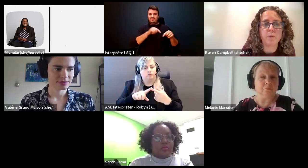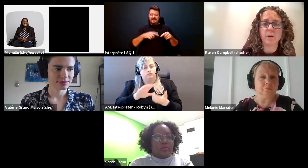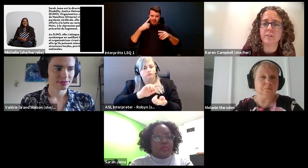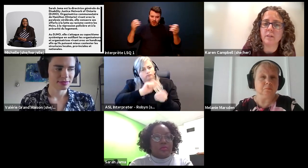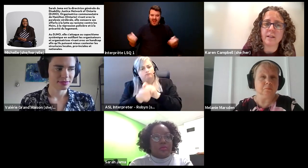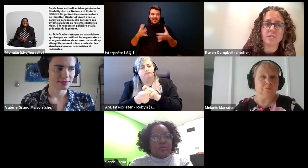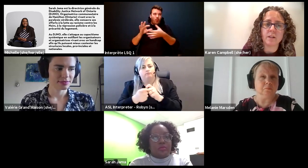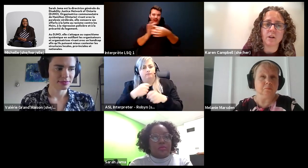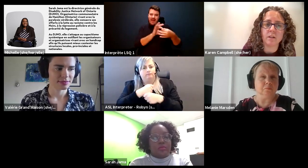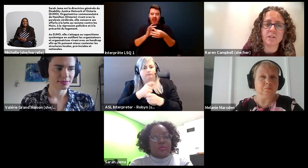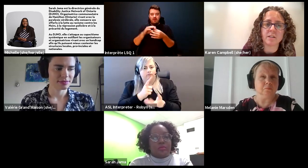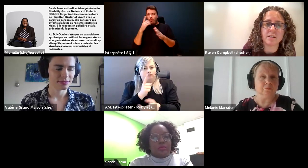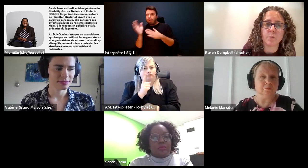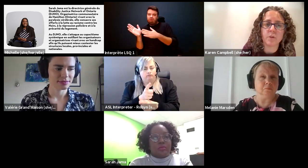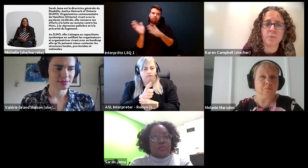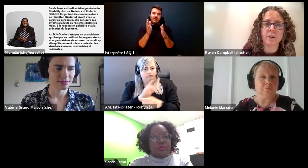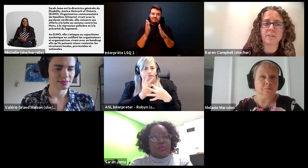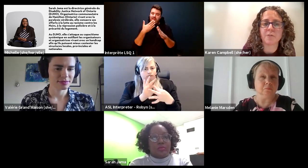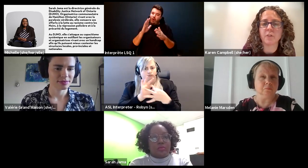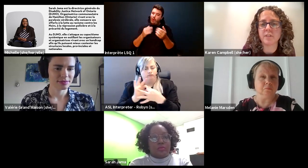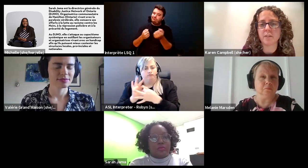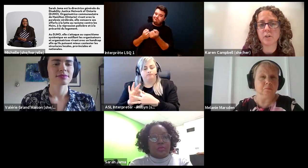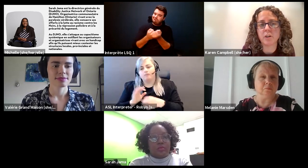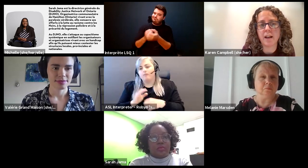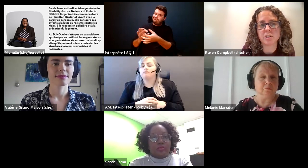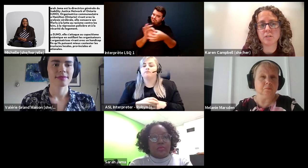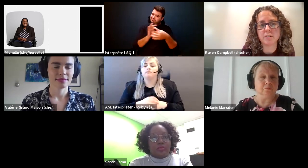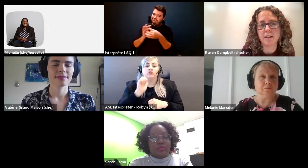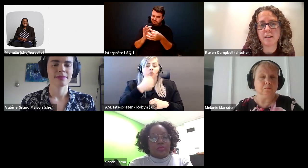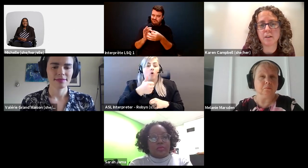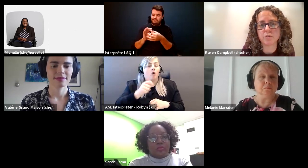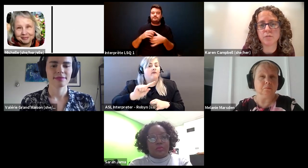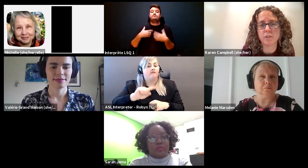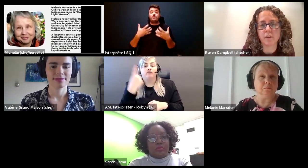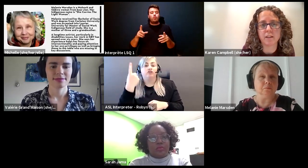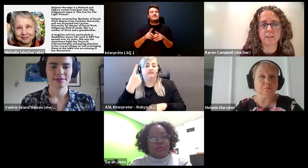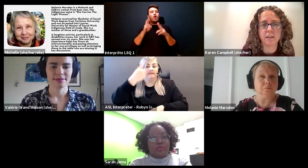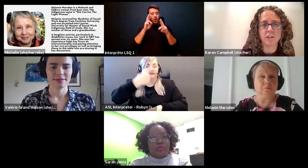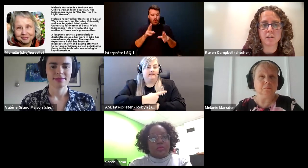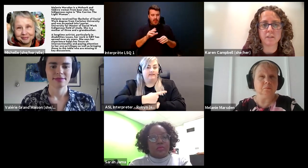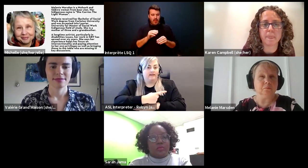Karen Campbell (she/her): We would also like to acknowledge that, tomorrow marks the first ever national day of truth and reconciliation.